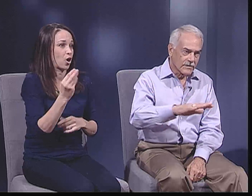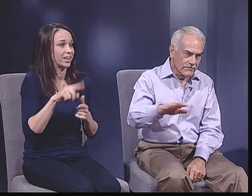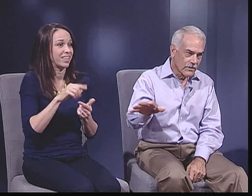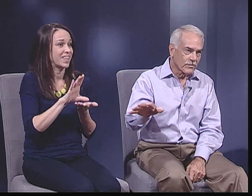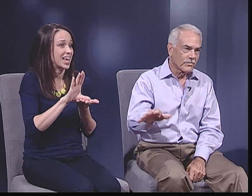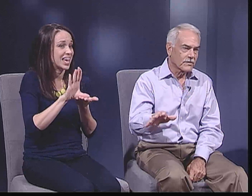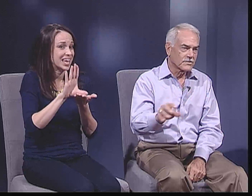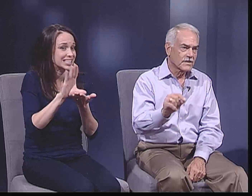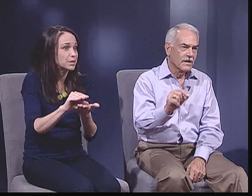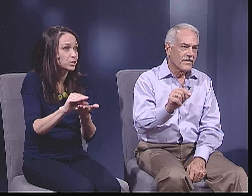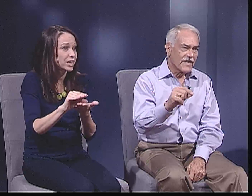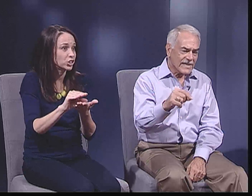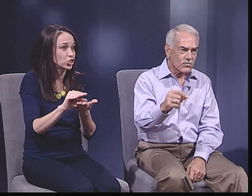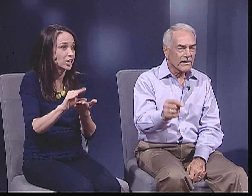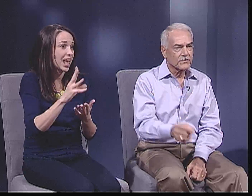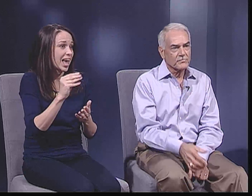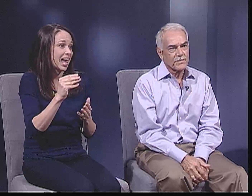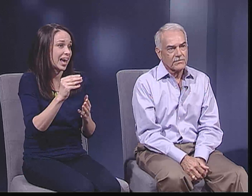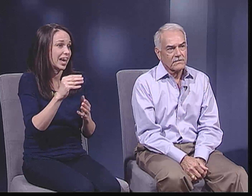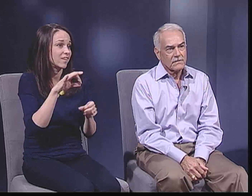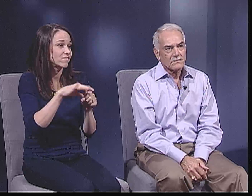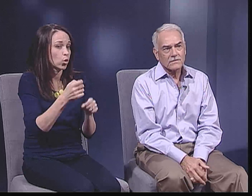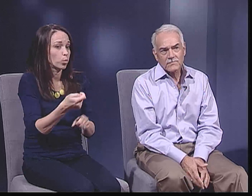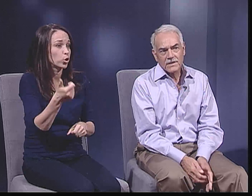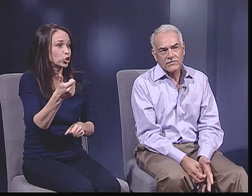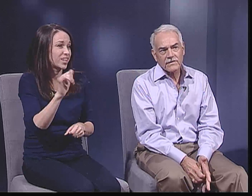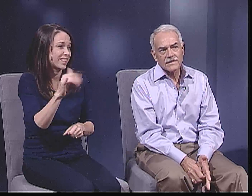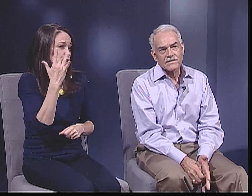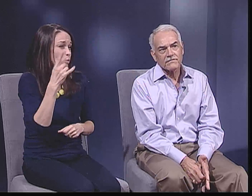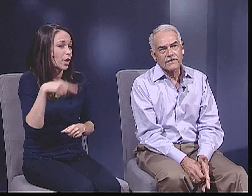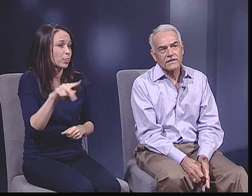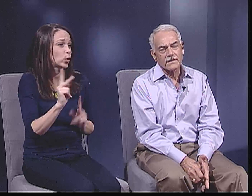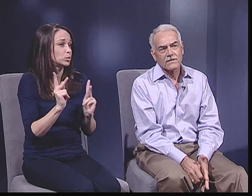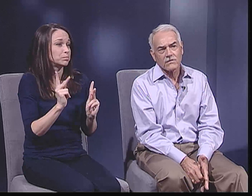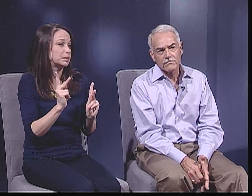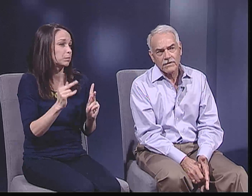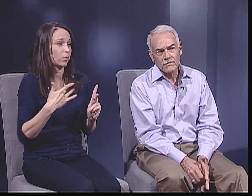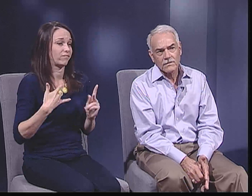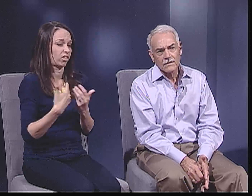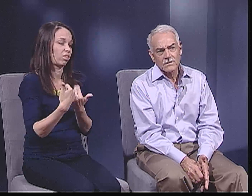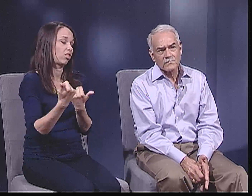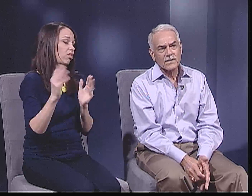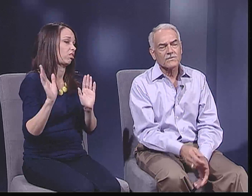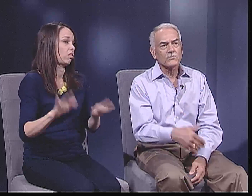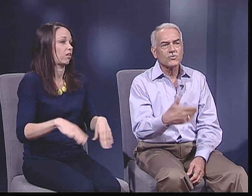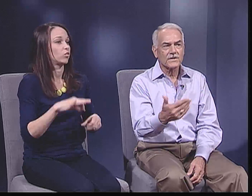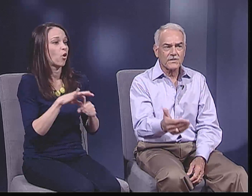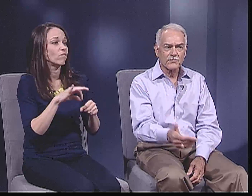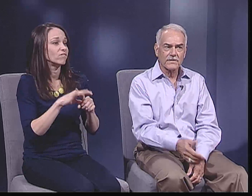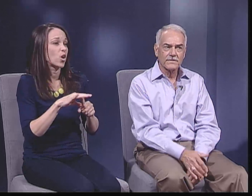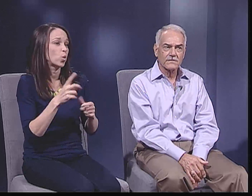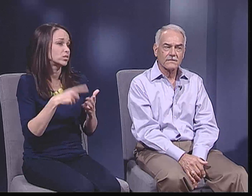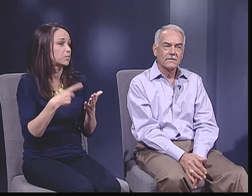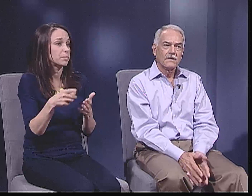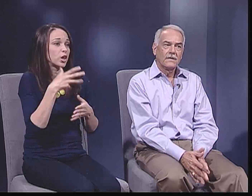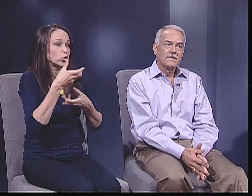Then there was intimidation and literally, voter purges, that's why those people sometimes feel disaffected and don't vote.